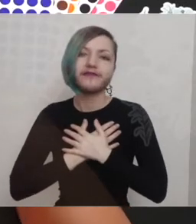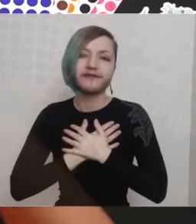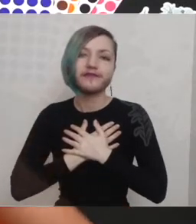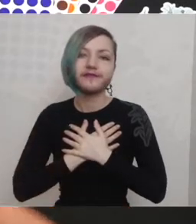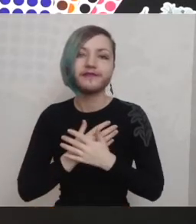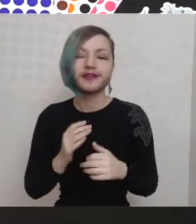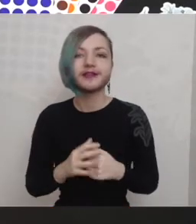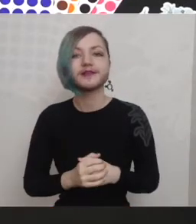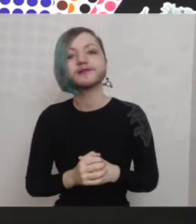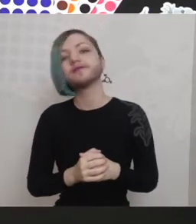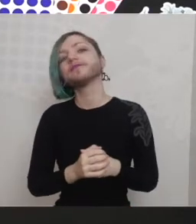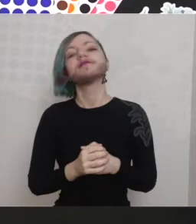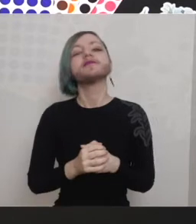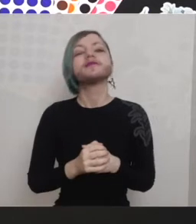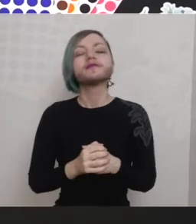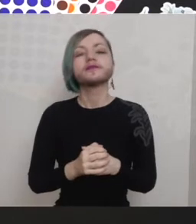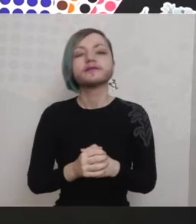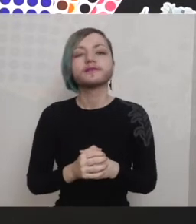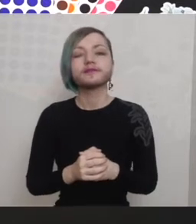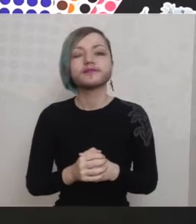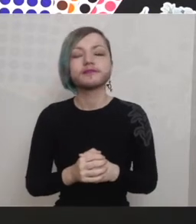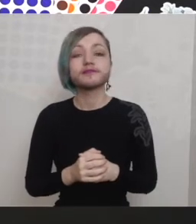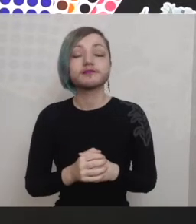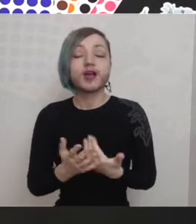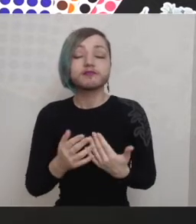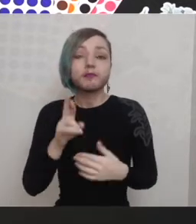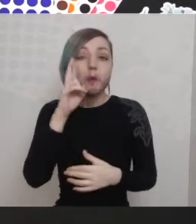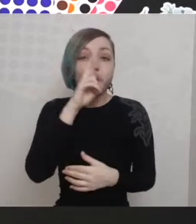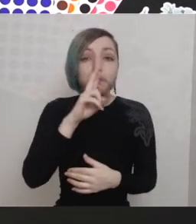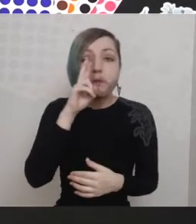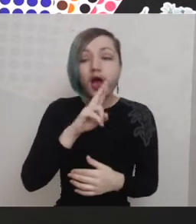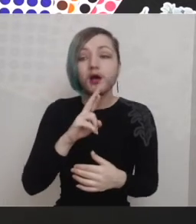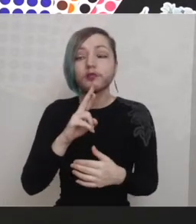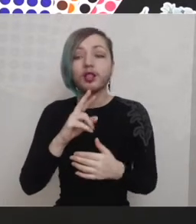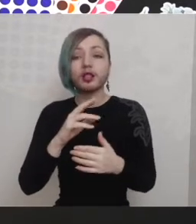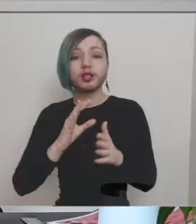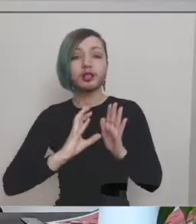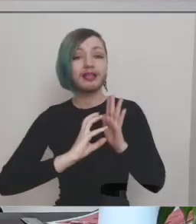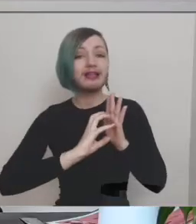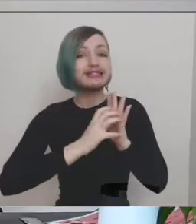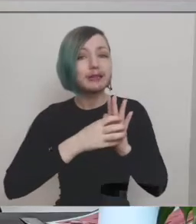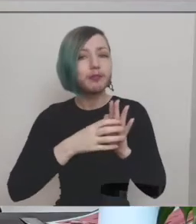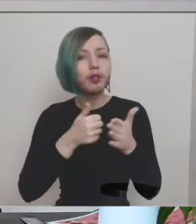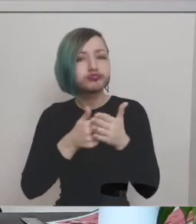and it's quite often used to signify um it's signify royalty